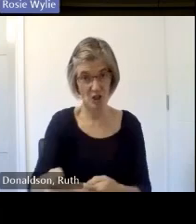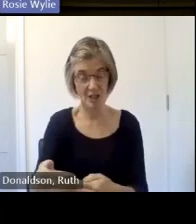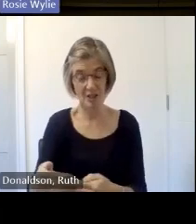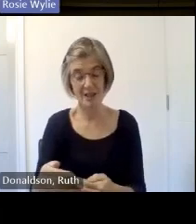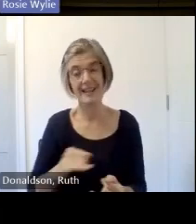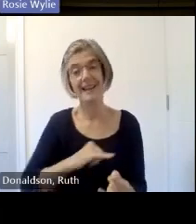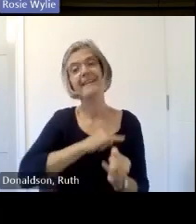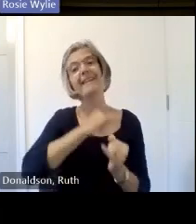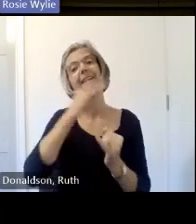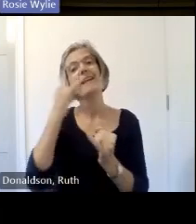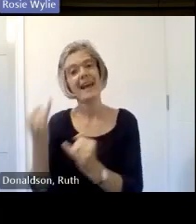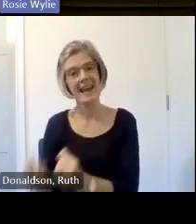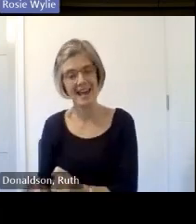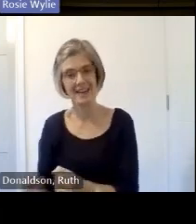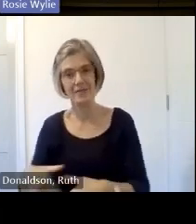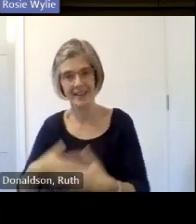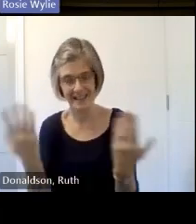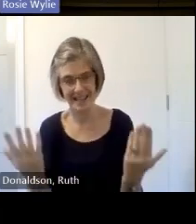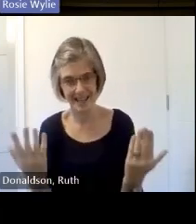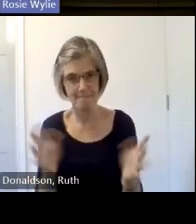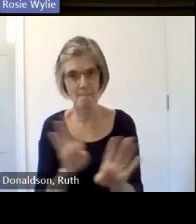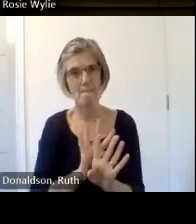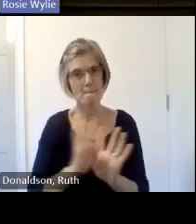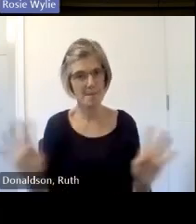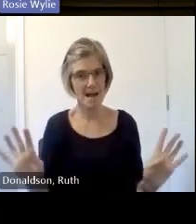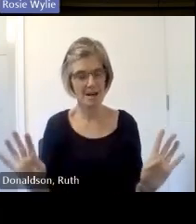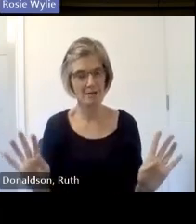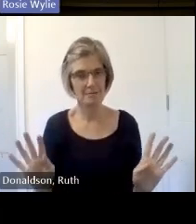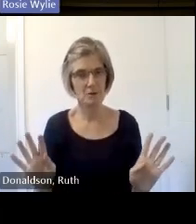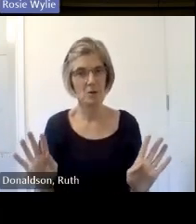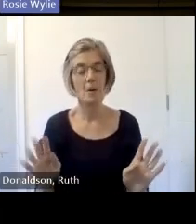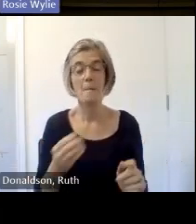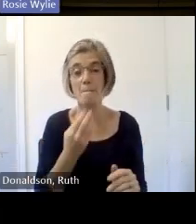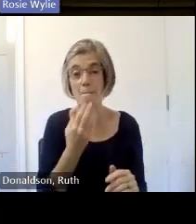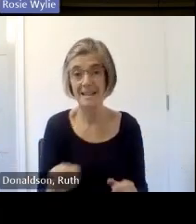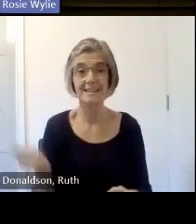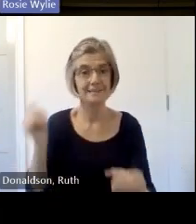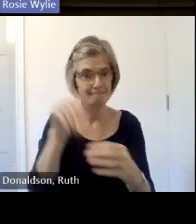that's what these conversations are all about um at the end of the day you'll be able to talk and